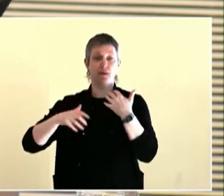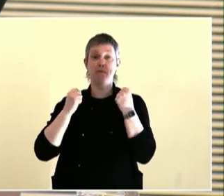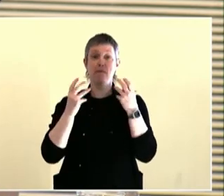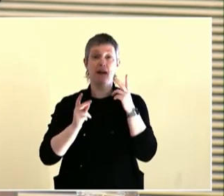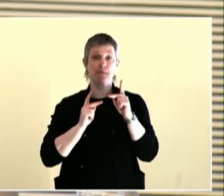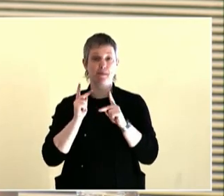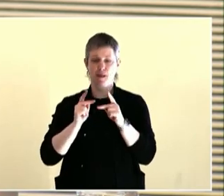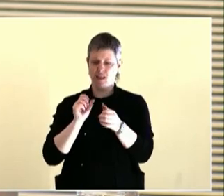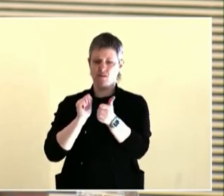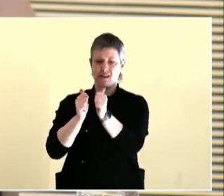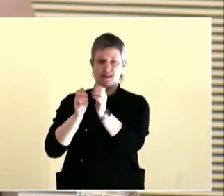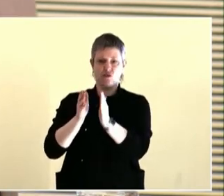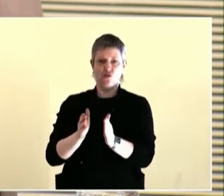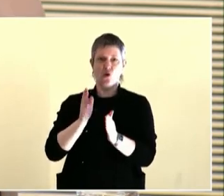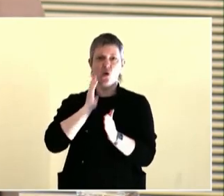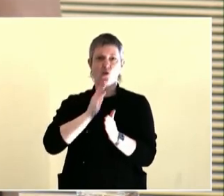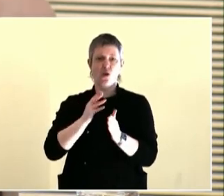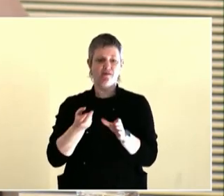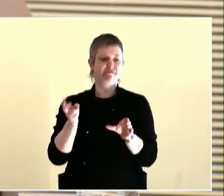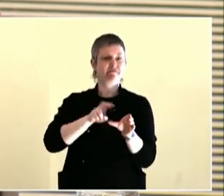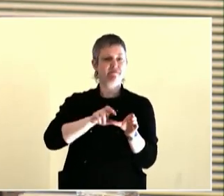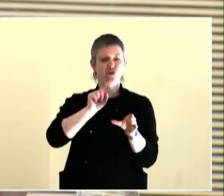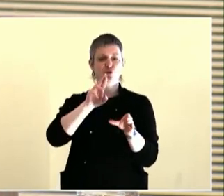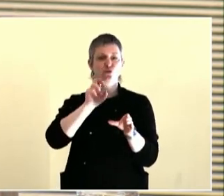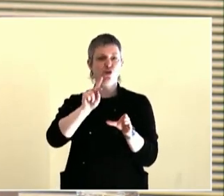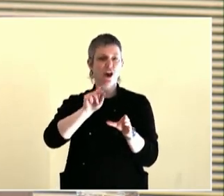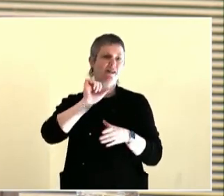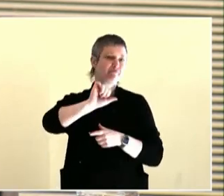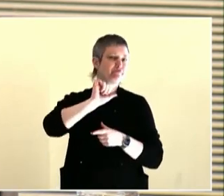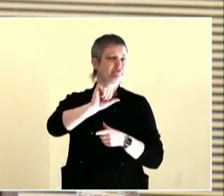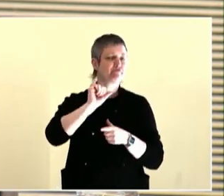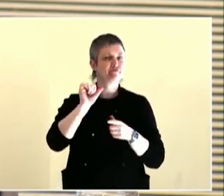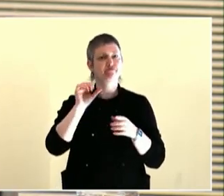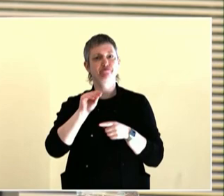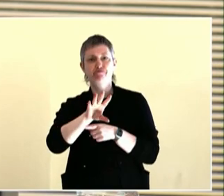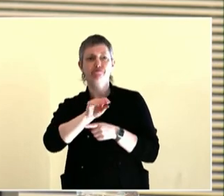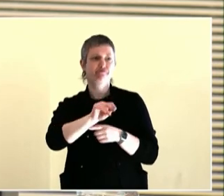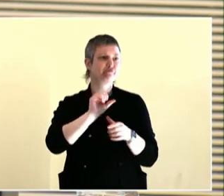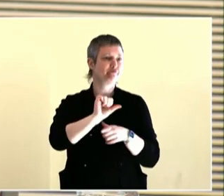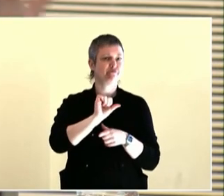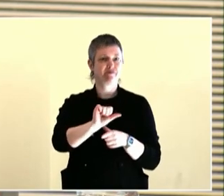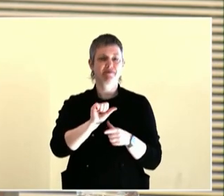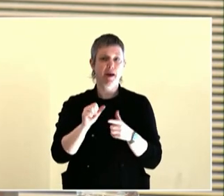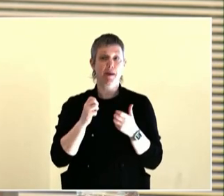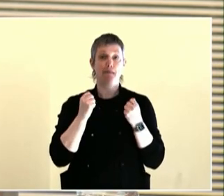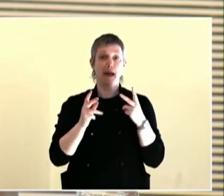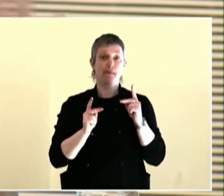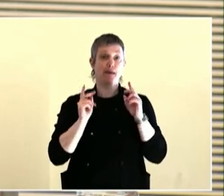system would be responsive to them. We went to Metro. We met with Metro councilors.